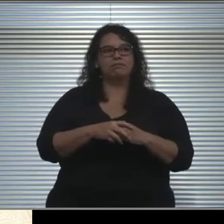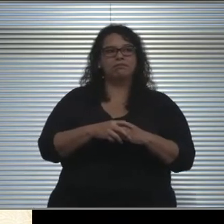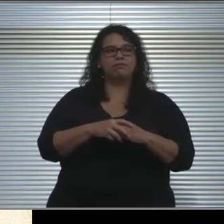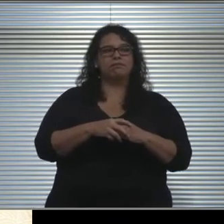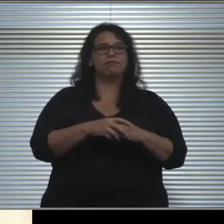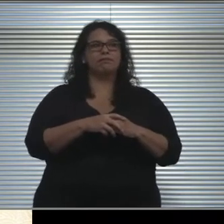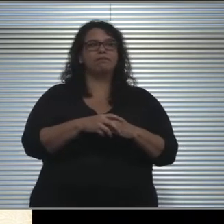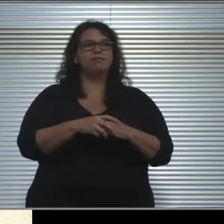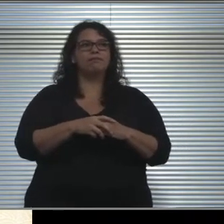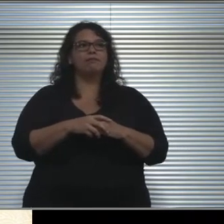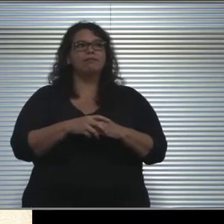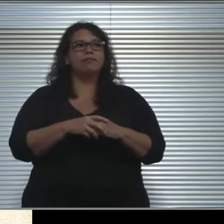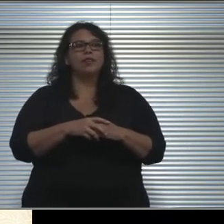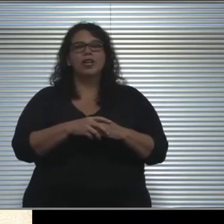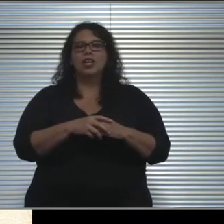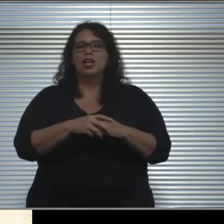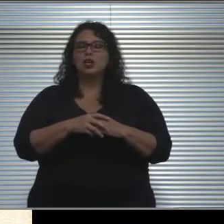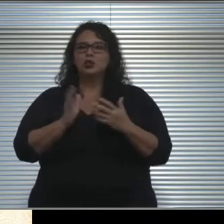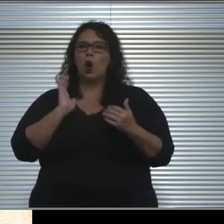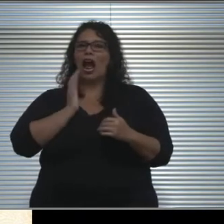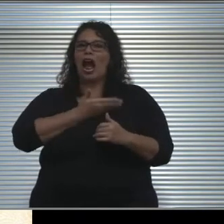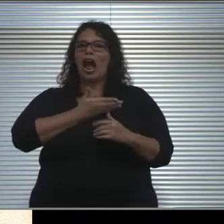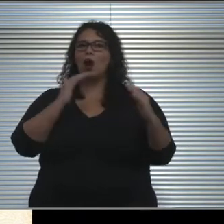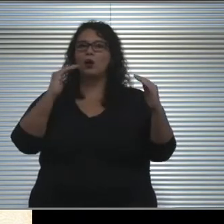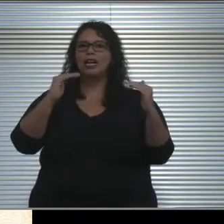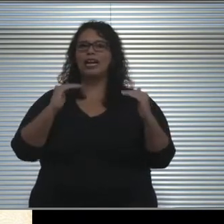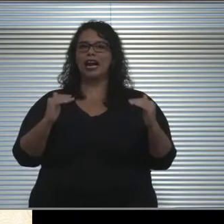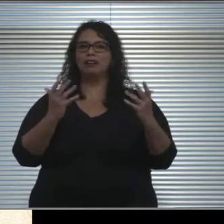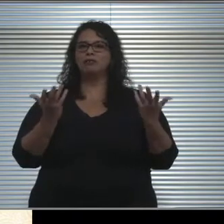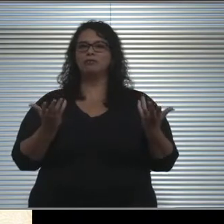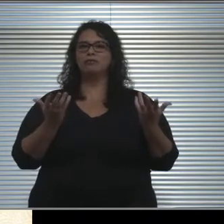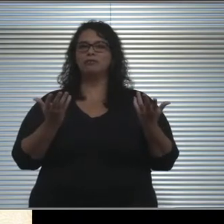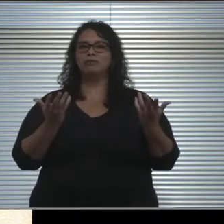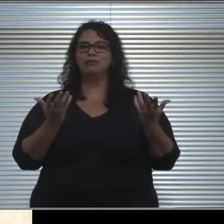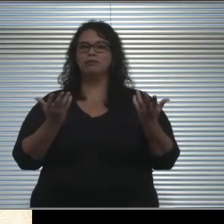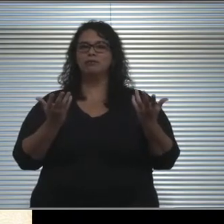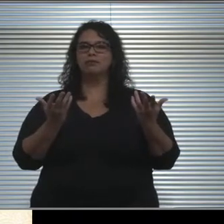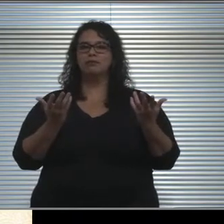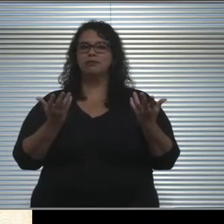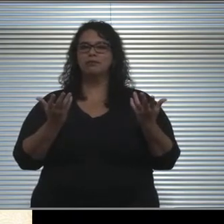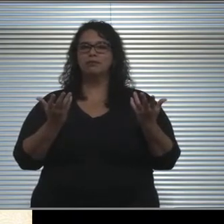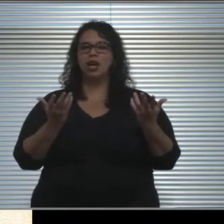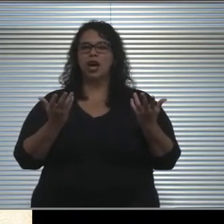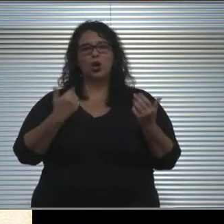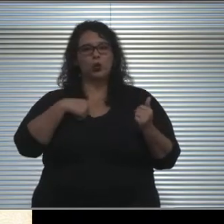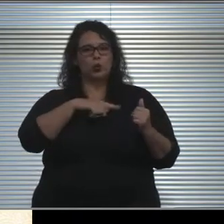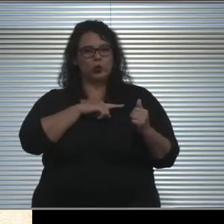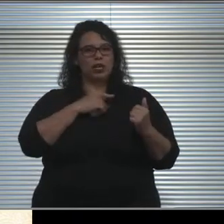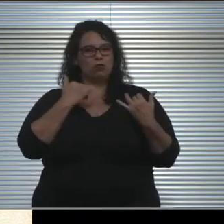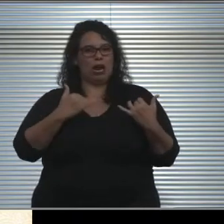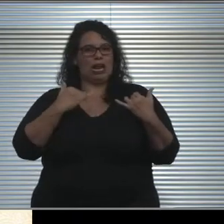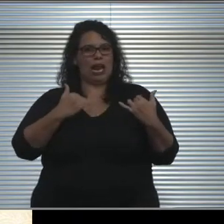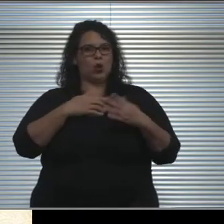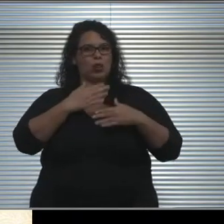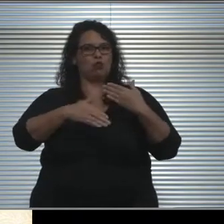So in terms of our next steps, this is where we are in this process, because I know that the obvious question is,